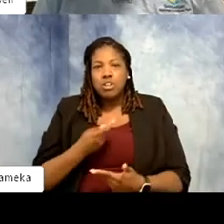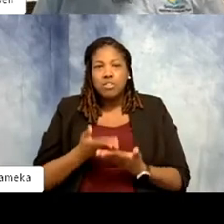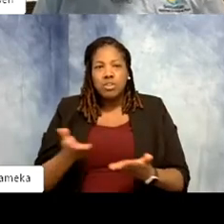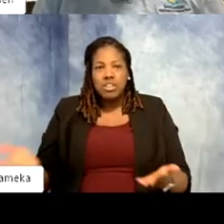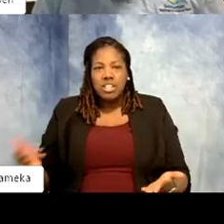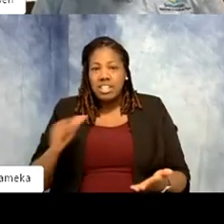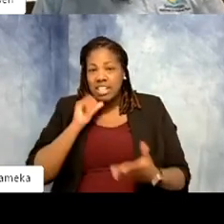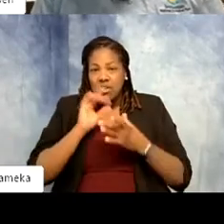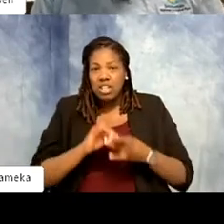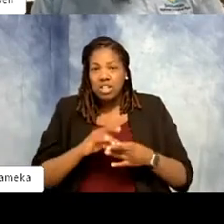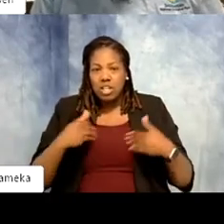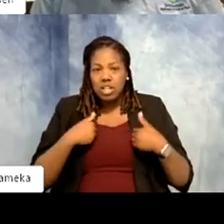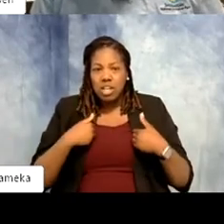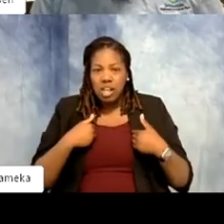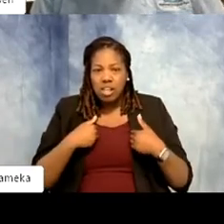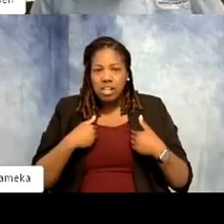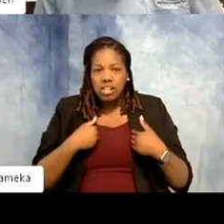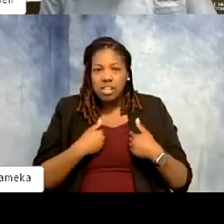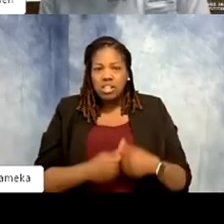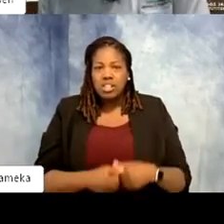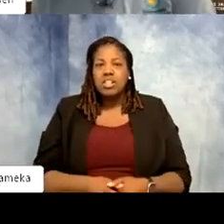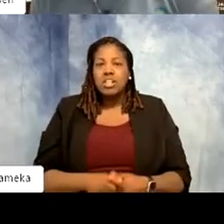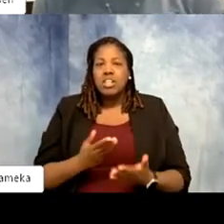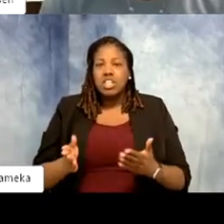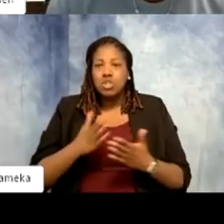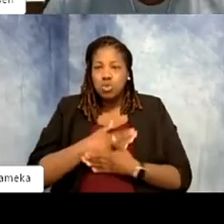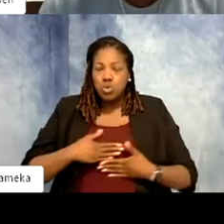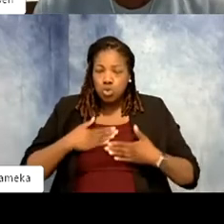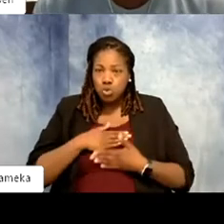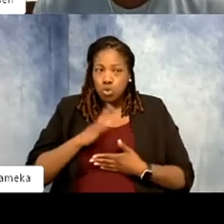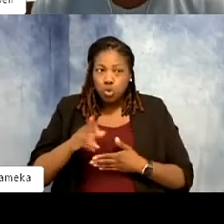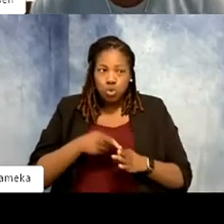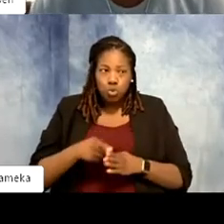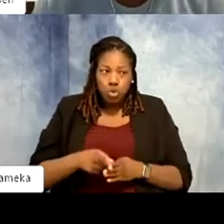that you've actually really enjoyed in your career which is mentorship, you know. You just told us this